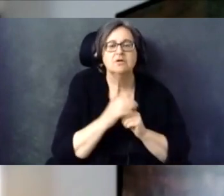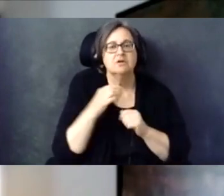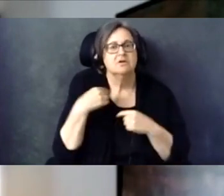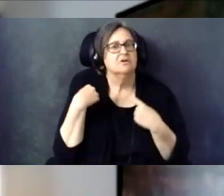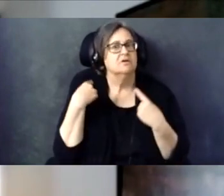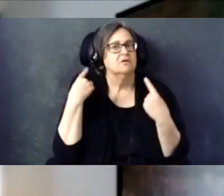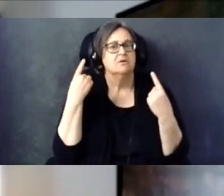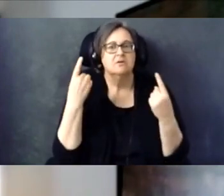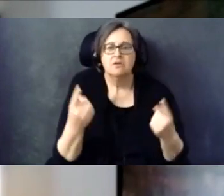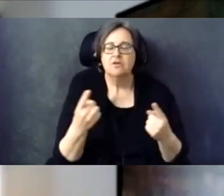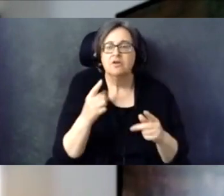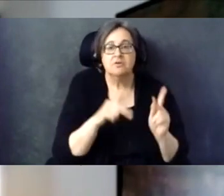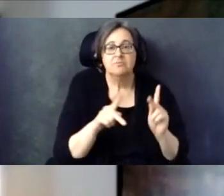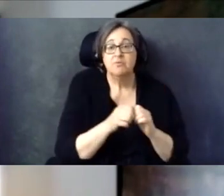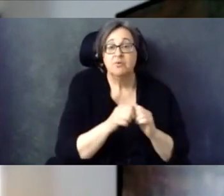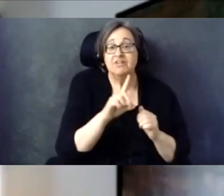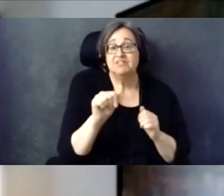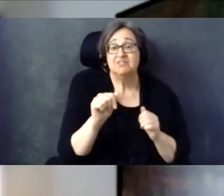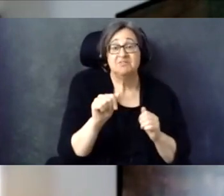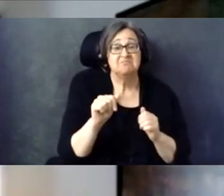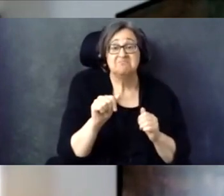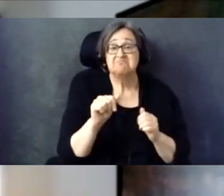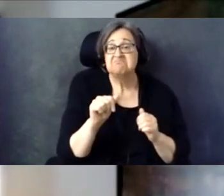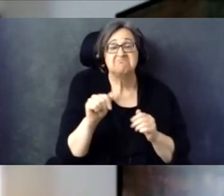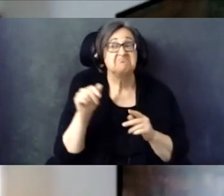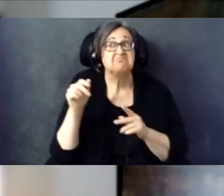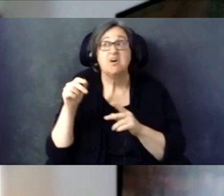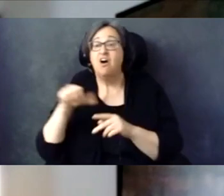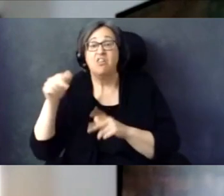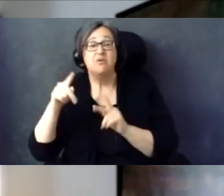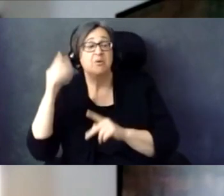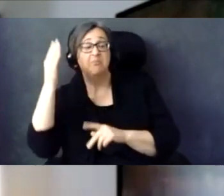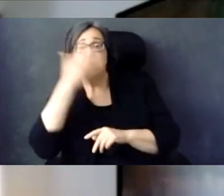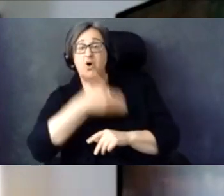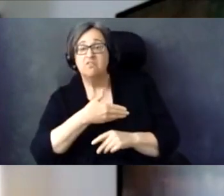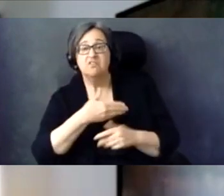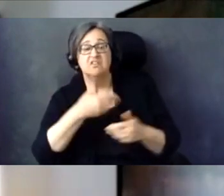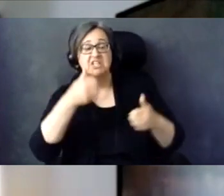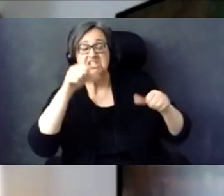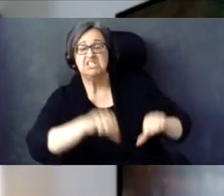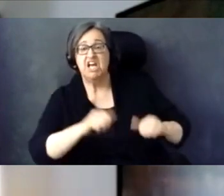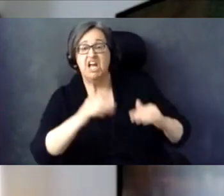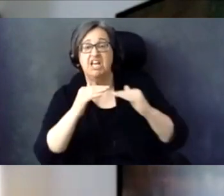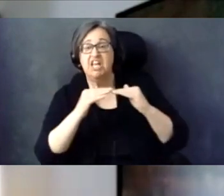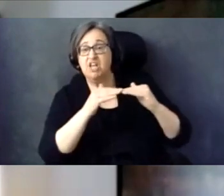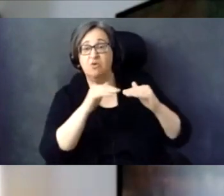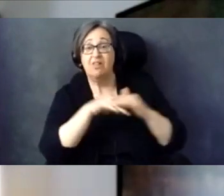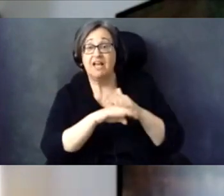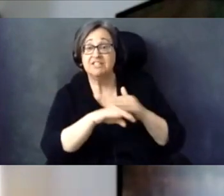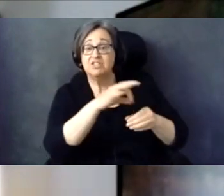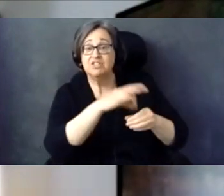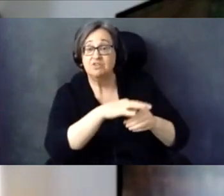For too long, voters with disabilities have been overlooked and denied equal access to the ballot.